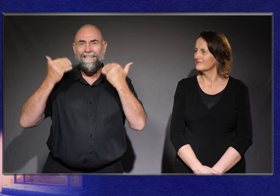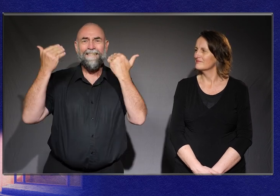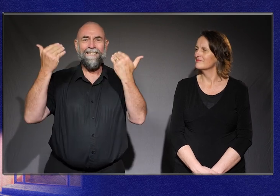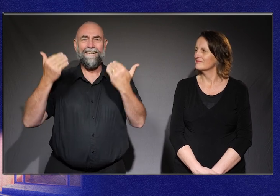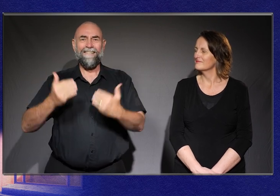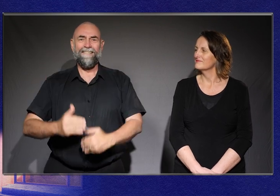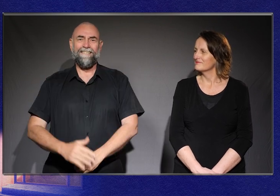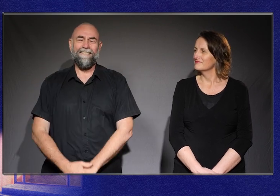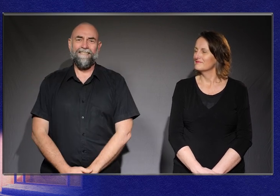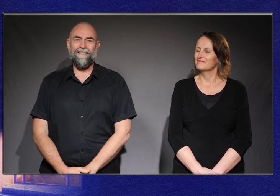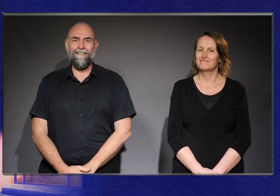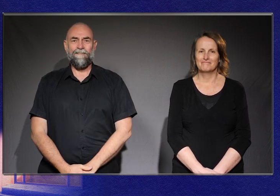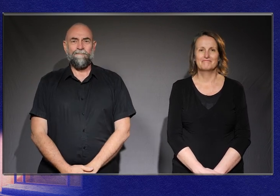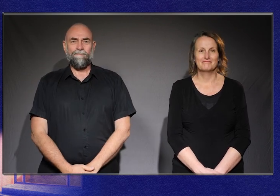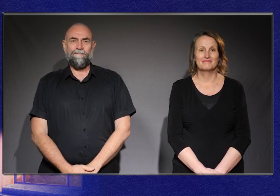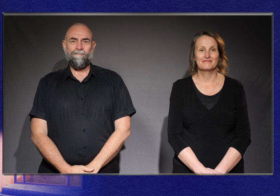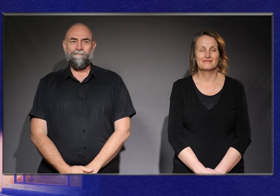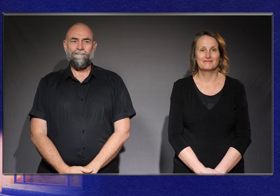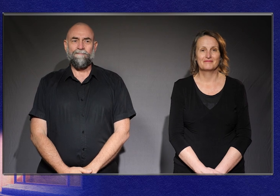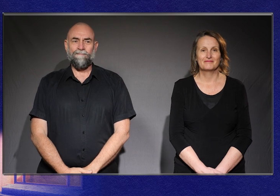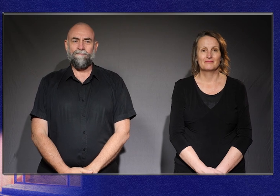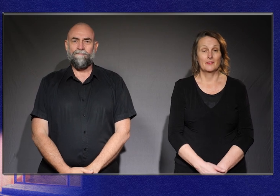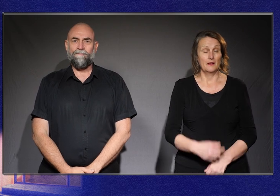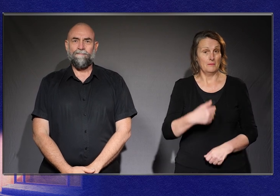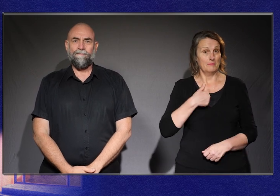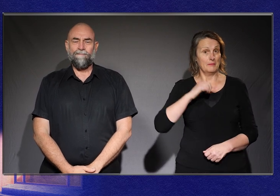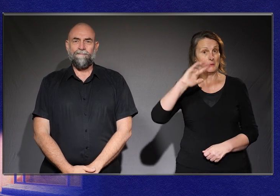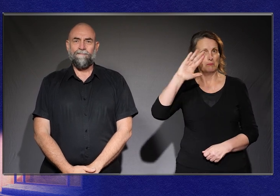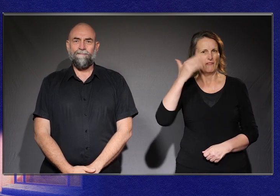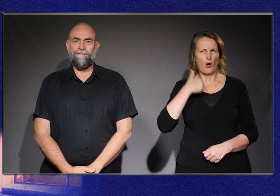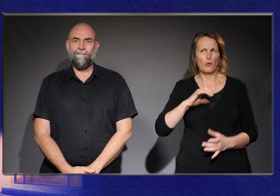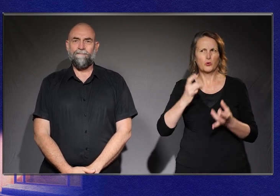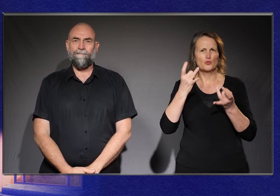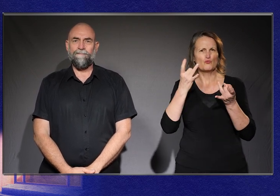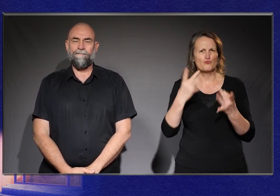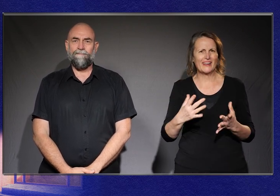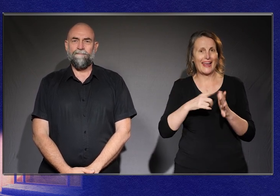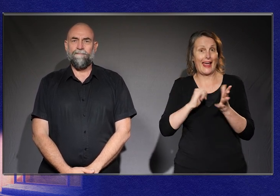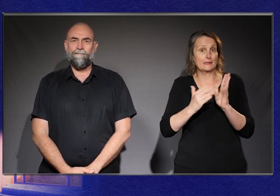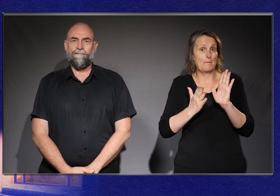So, one thing that I was not prepared for as a parent of a child with disability, was